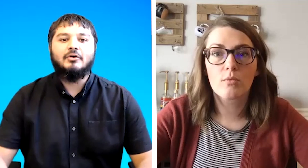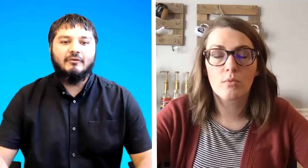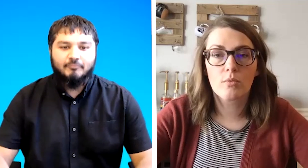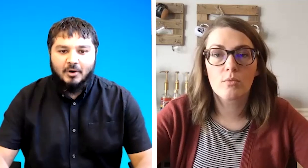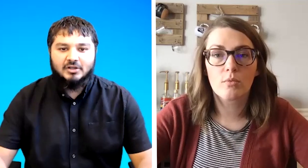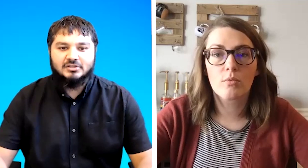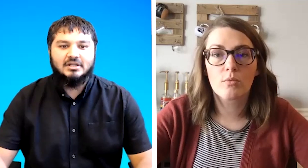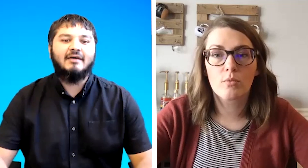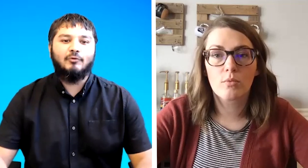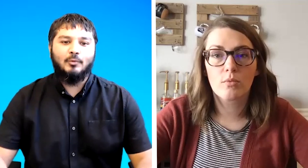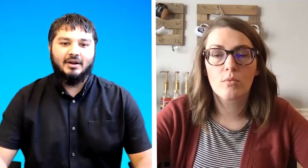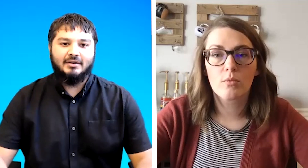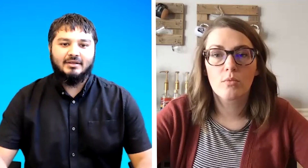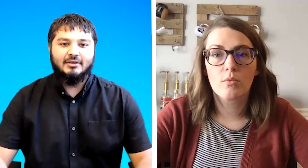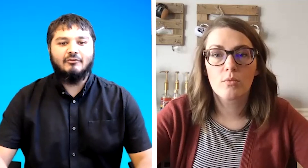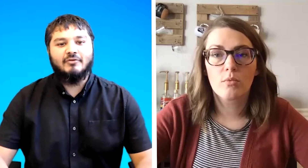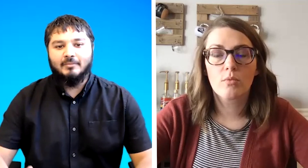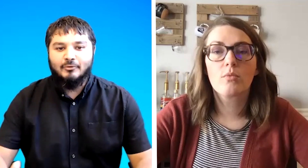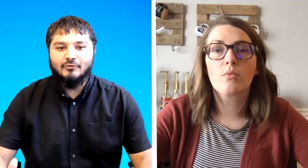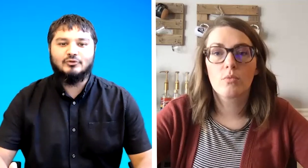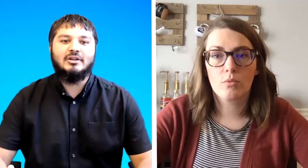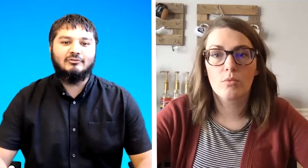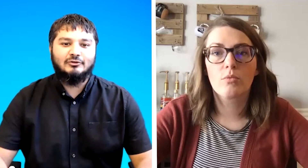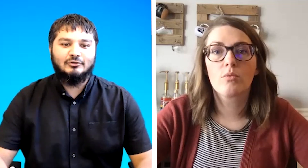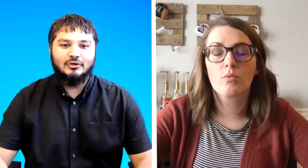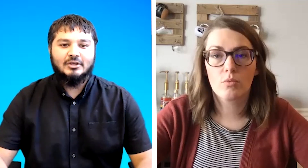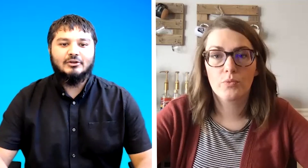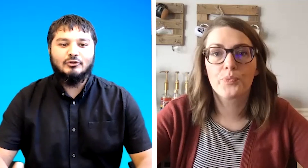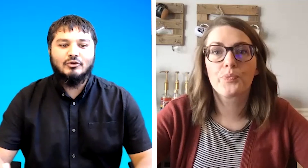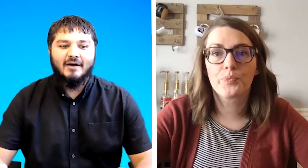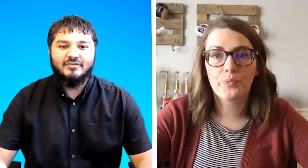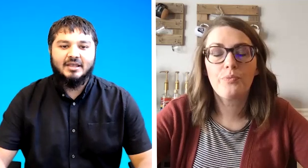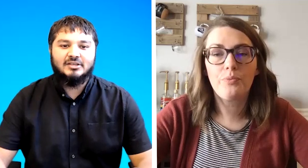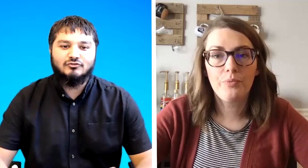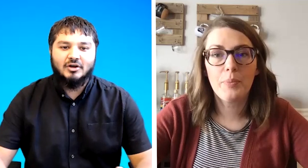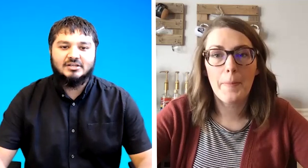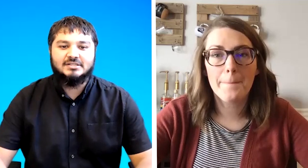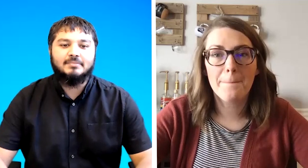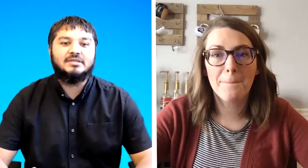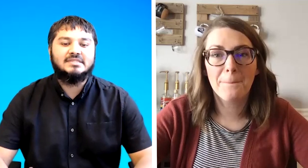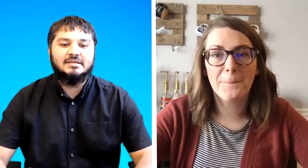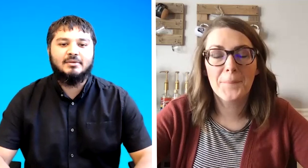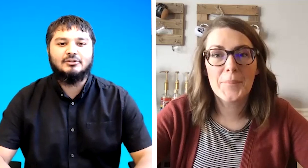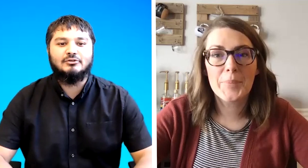you've passed level one you can move on to level two do you have a structure something similar to